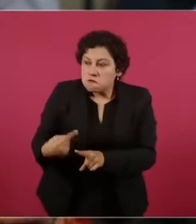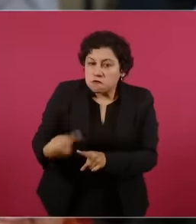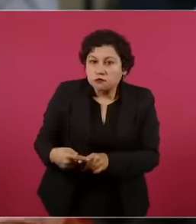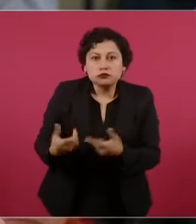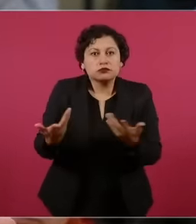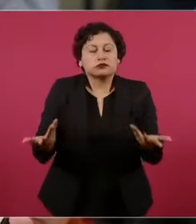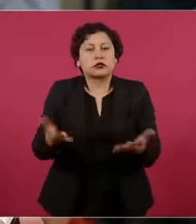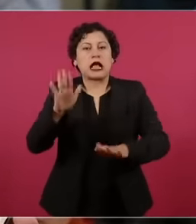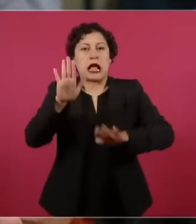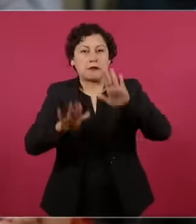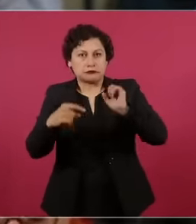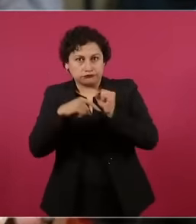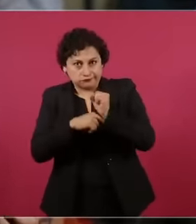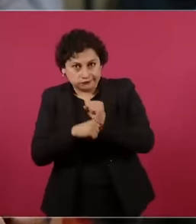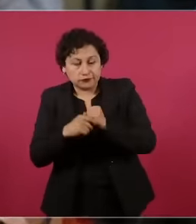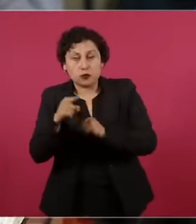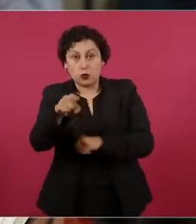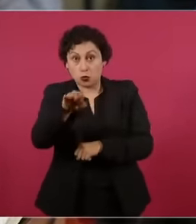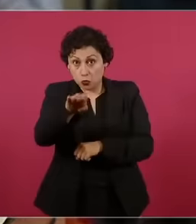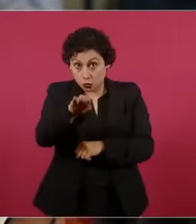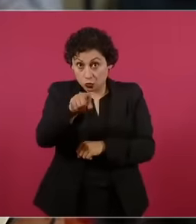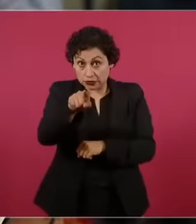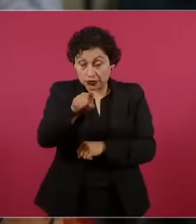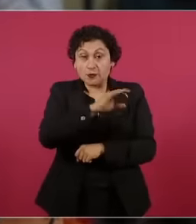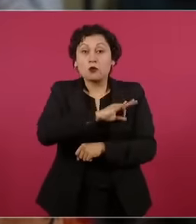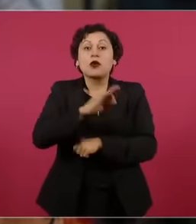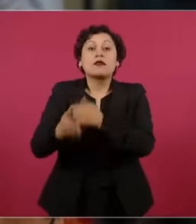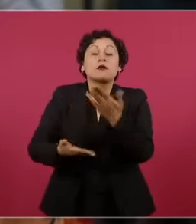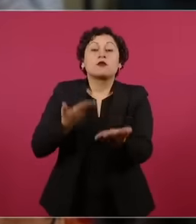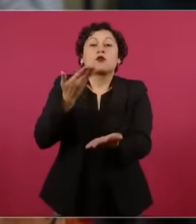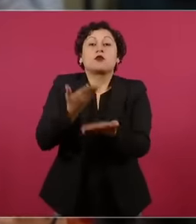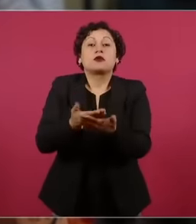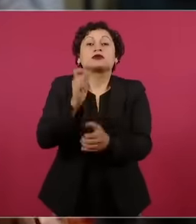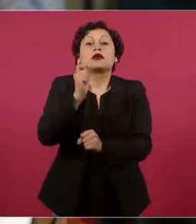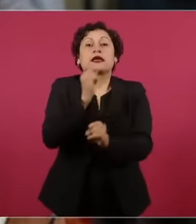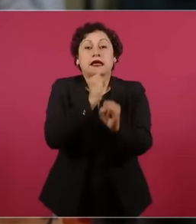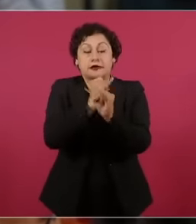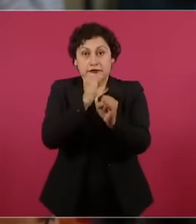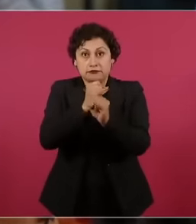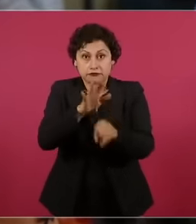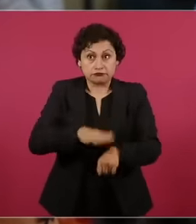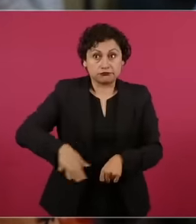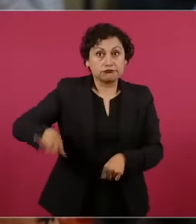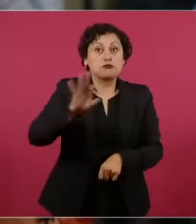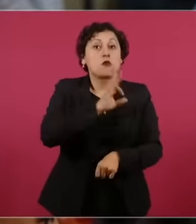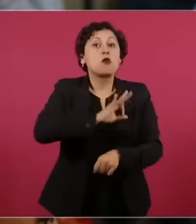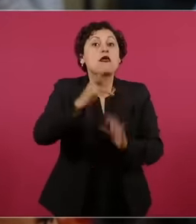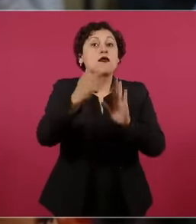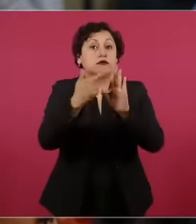social networks. Yesterday, a Podemos deputy, a Podemos deputy, said that with a number